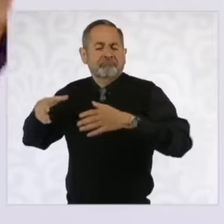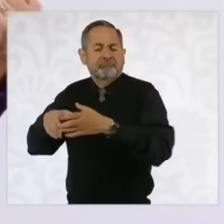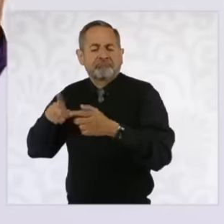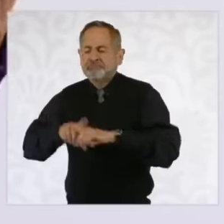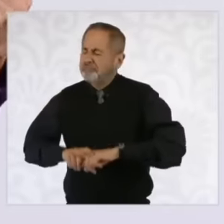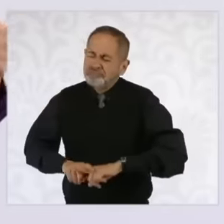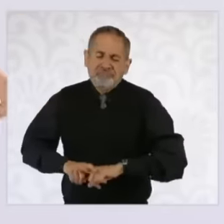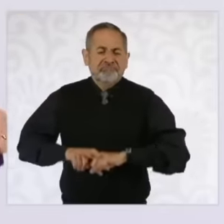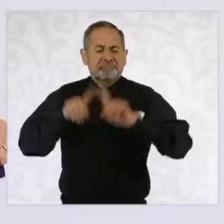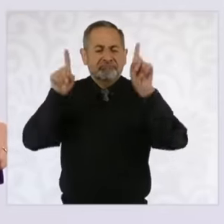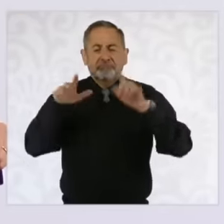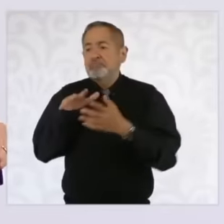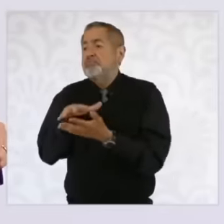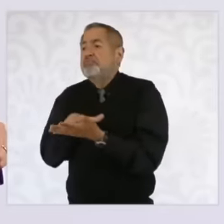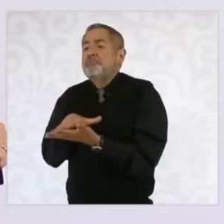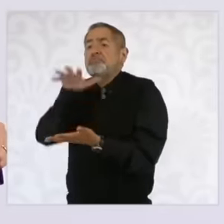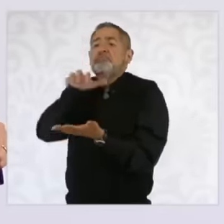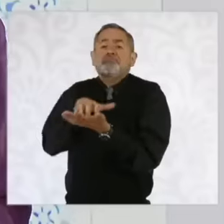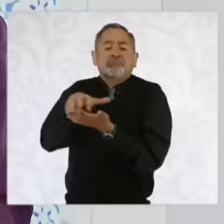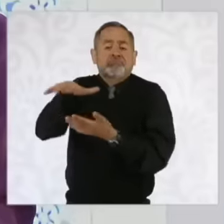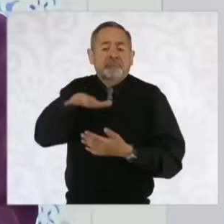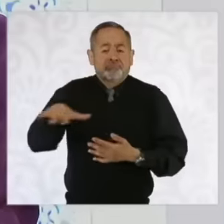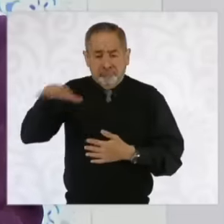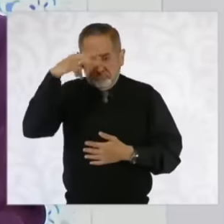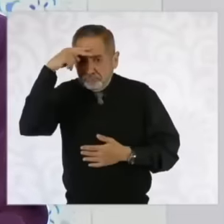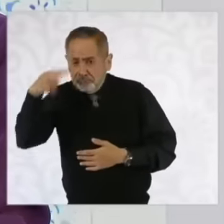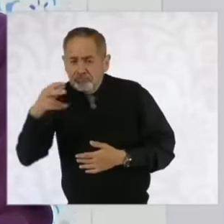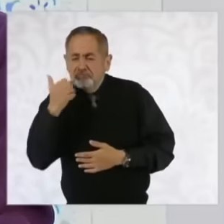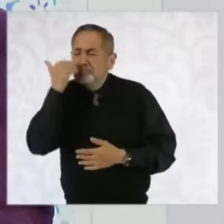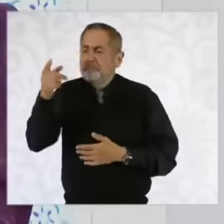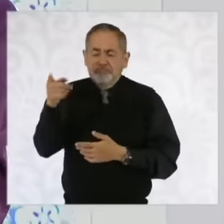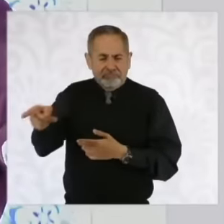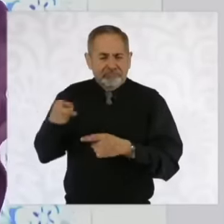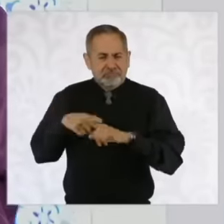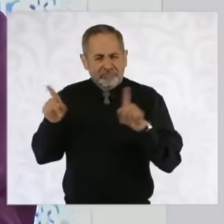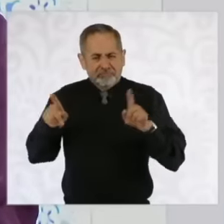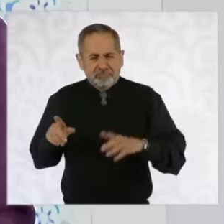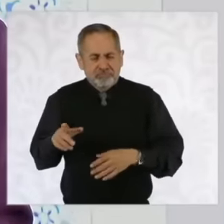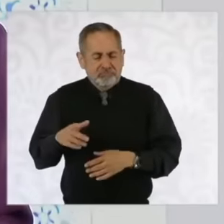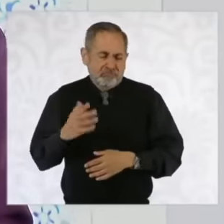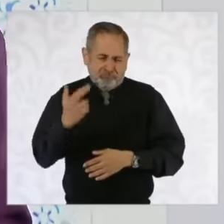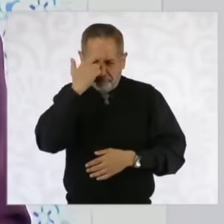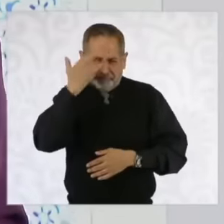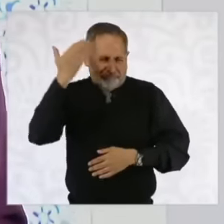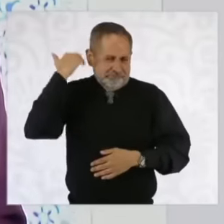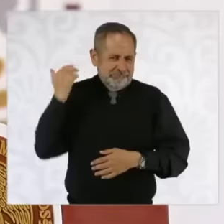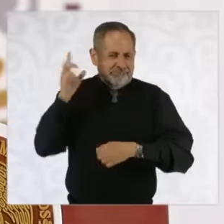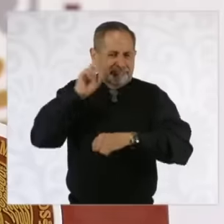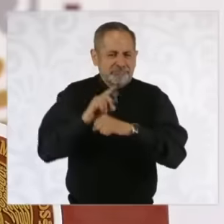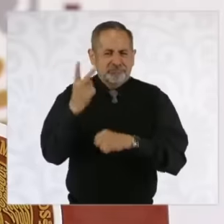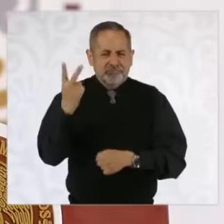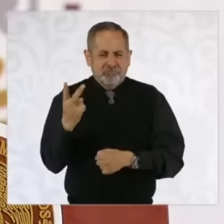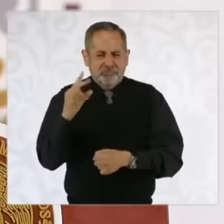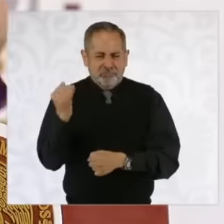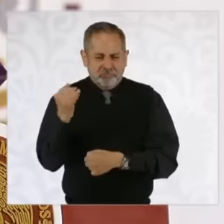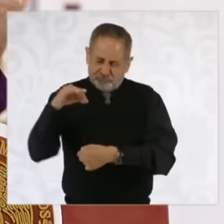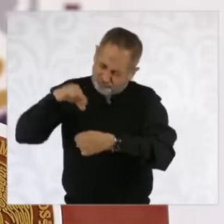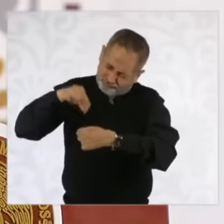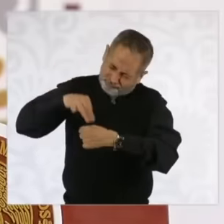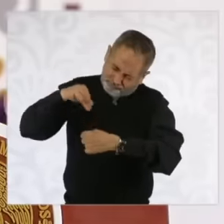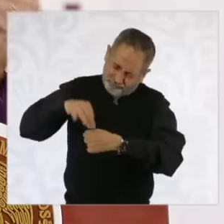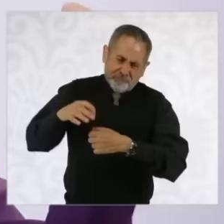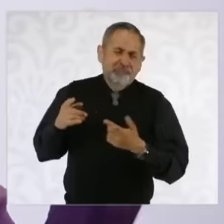majority of the people of Mexico want, was shown on June 2, which is for the good of all,